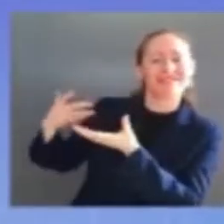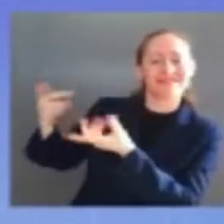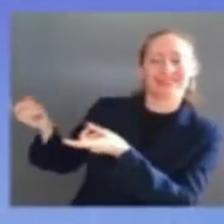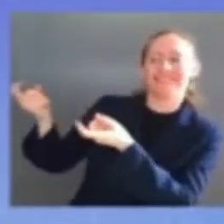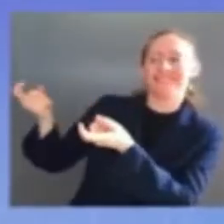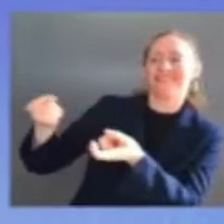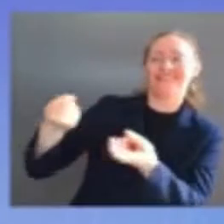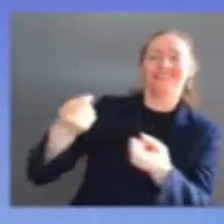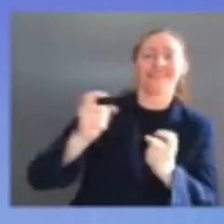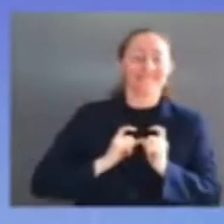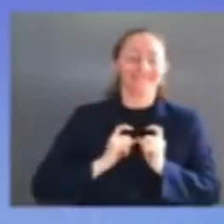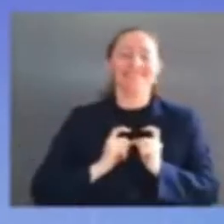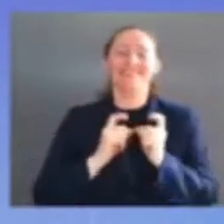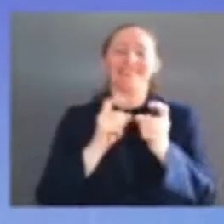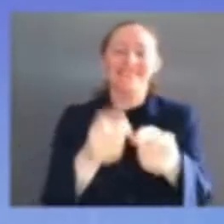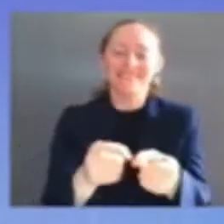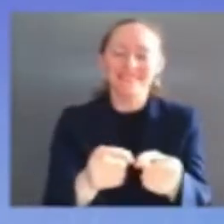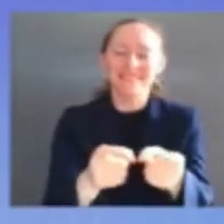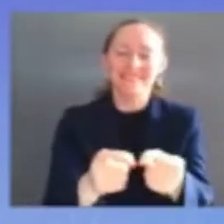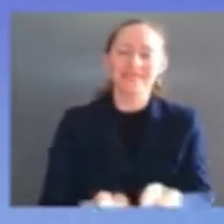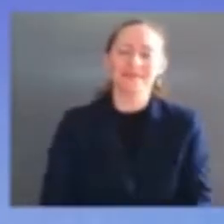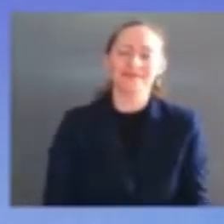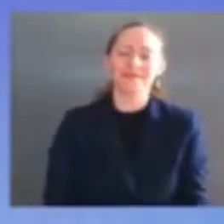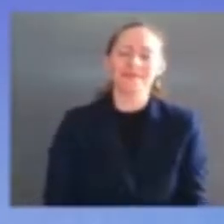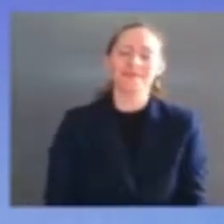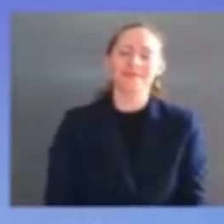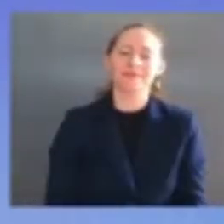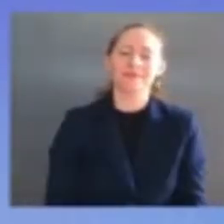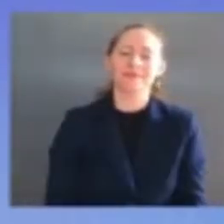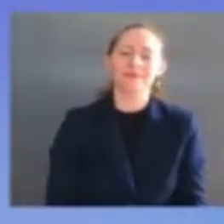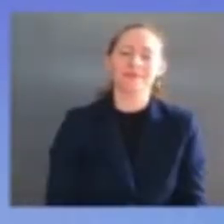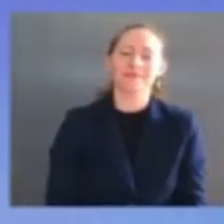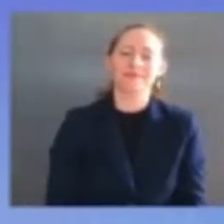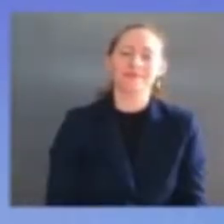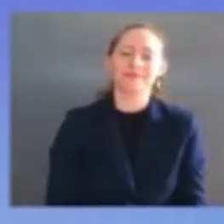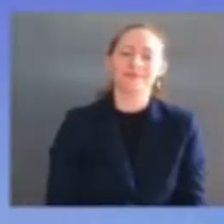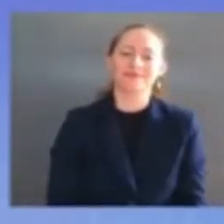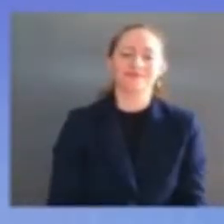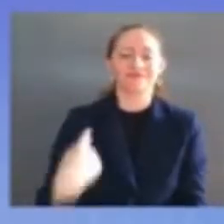i am the dream and the hope of the slave